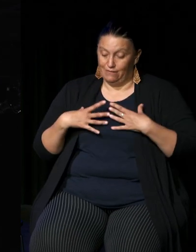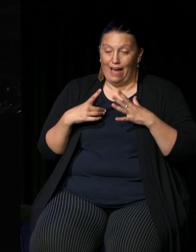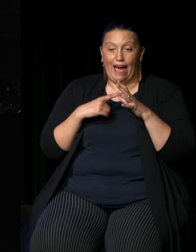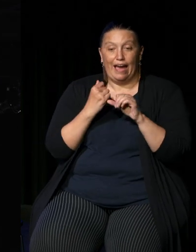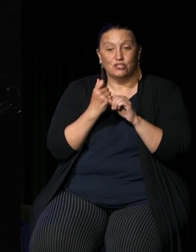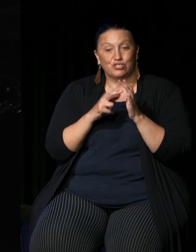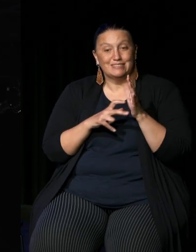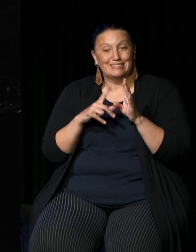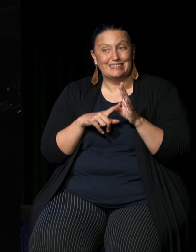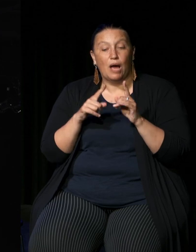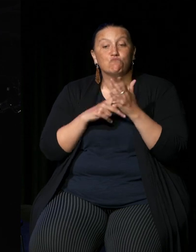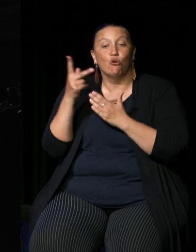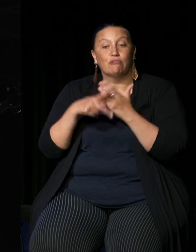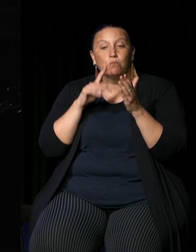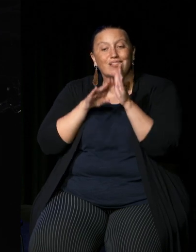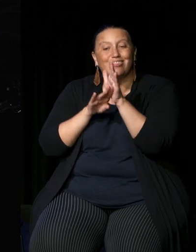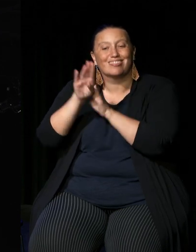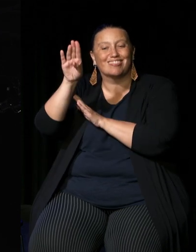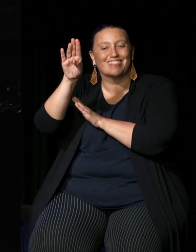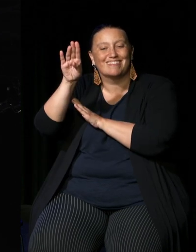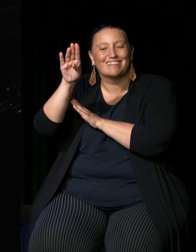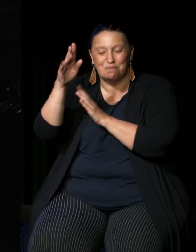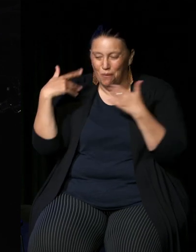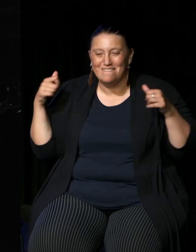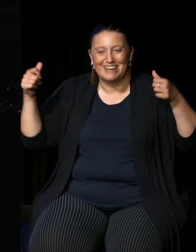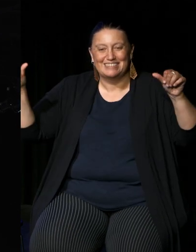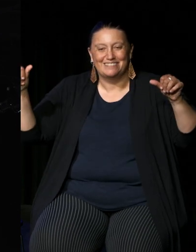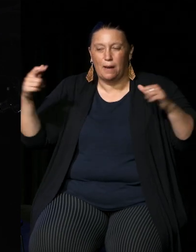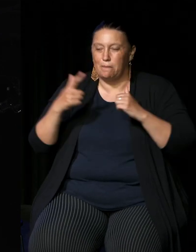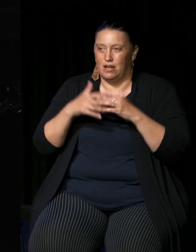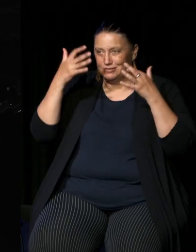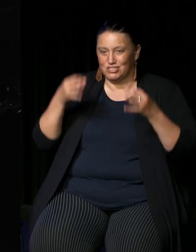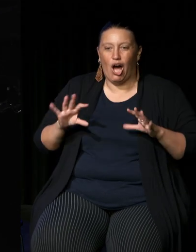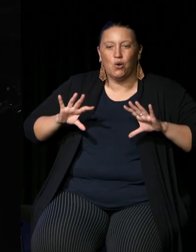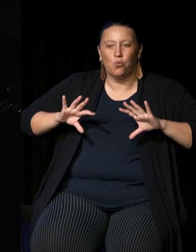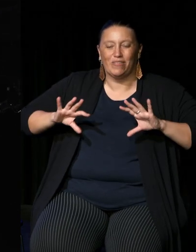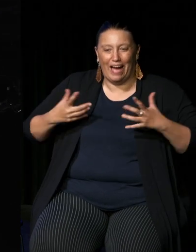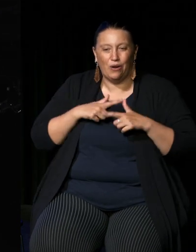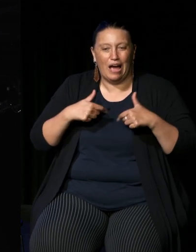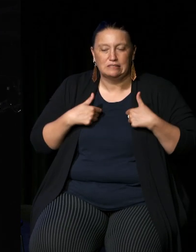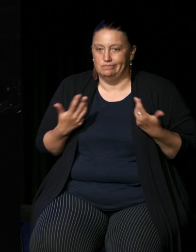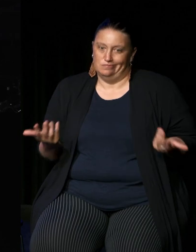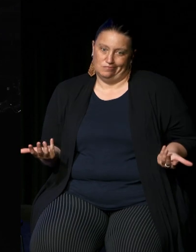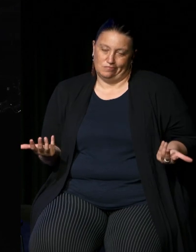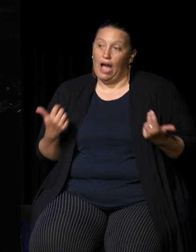programs are going to be you know more effective so you know our own Aboriginal health services are